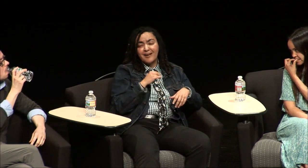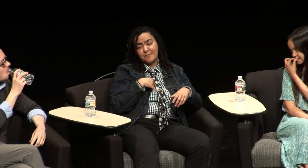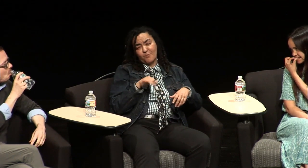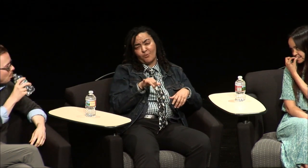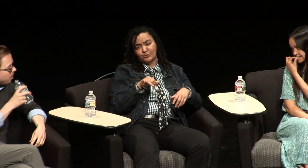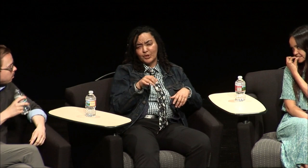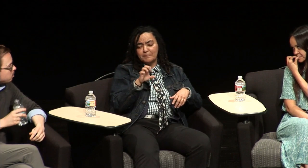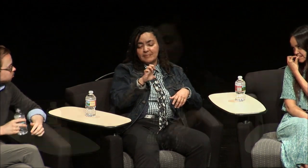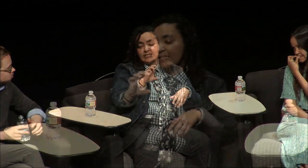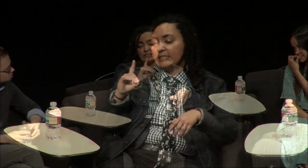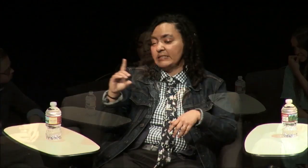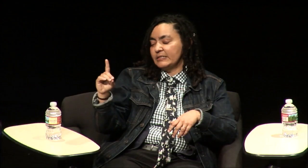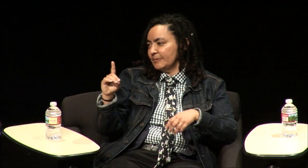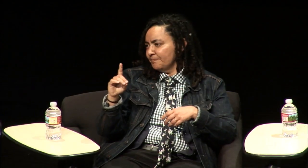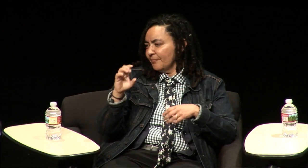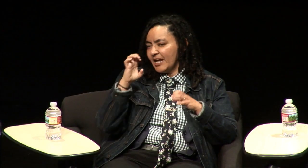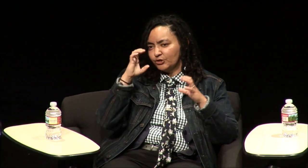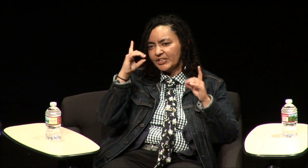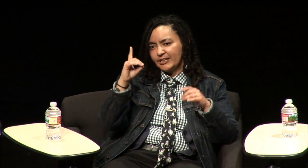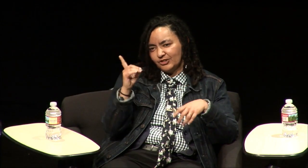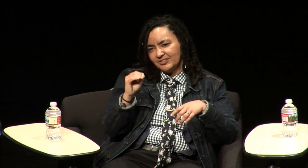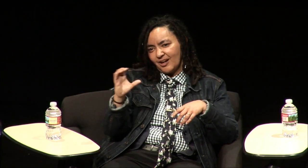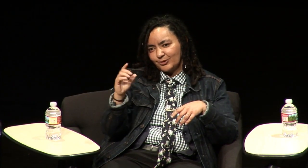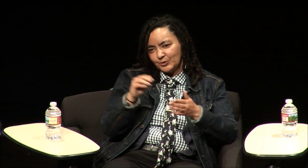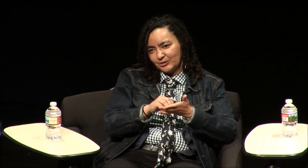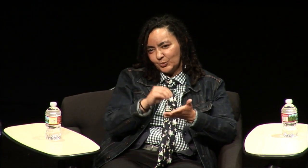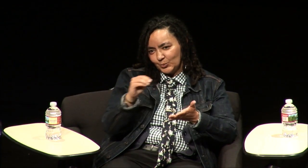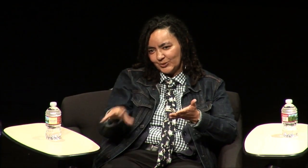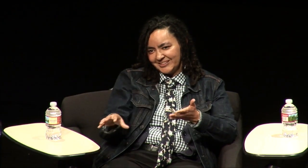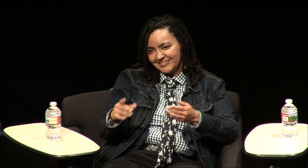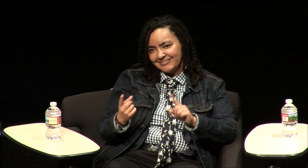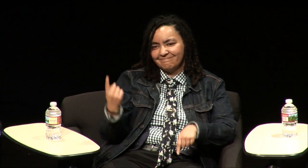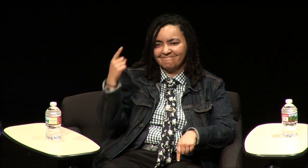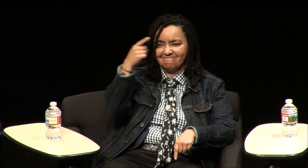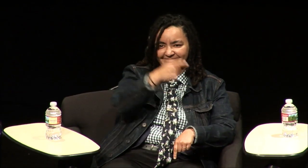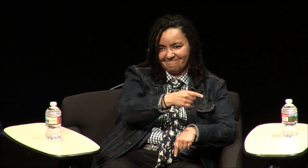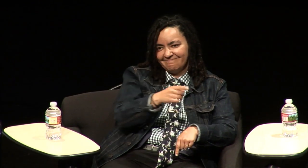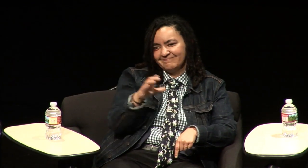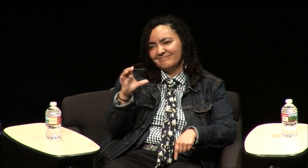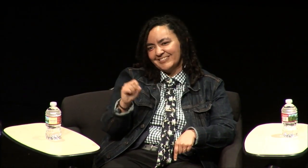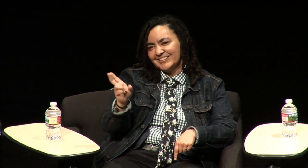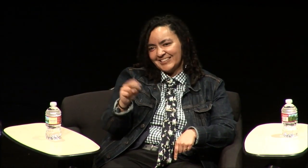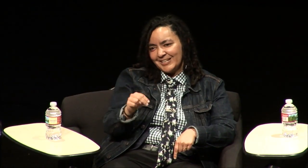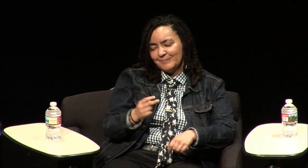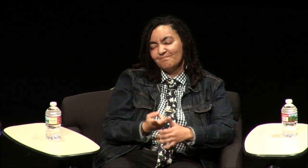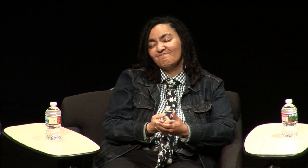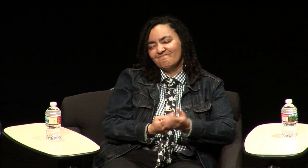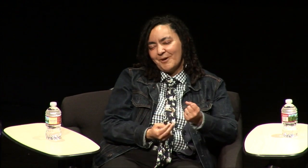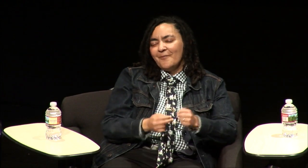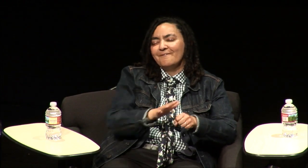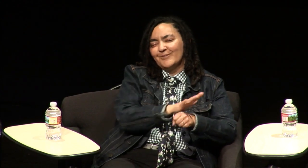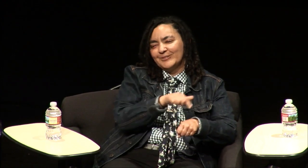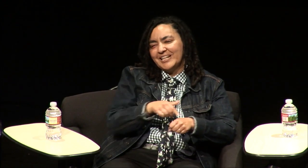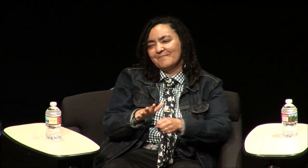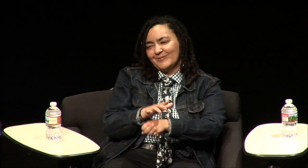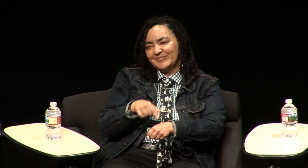are at CSULB I'm also EDD I'm an educational doctoral student at CSUN so